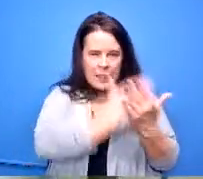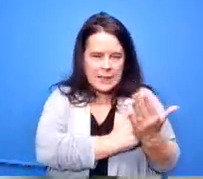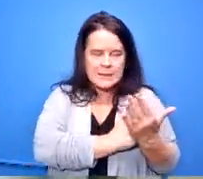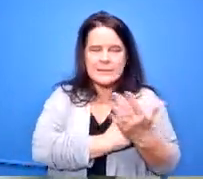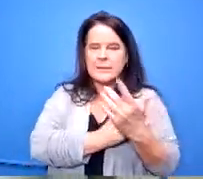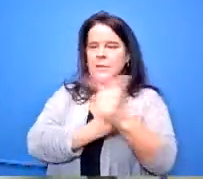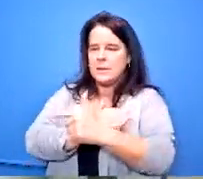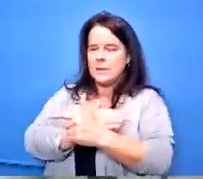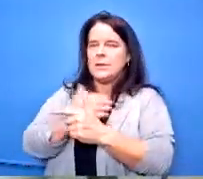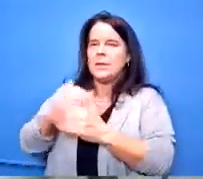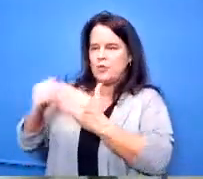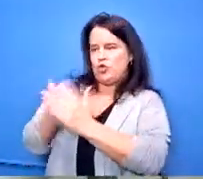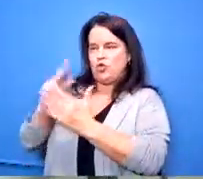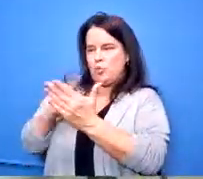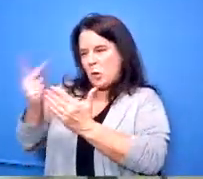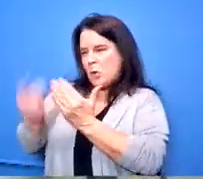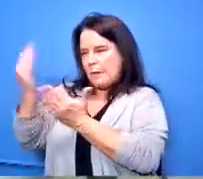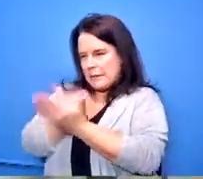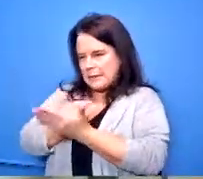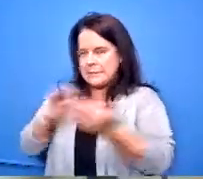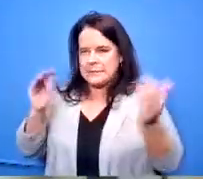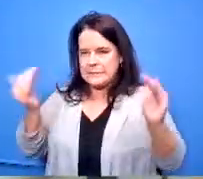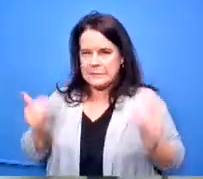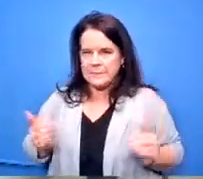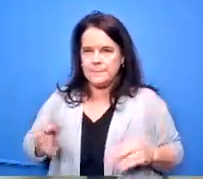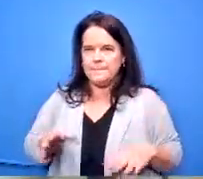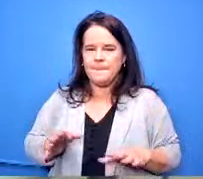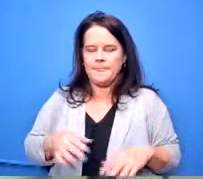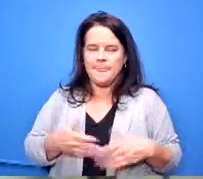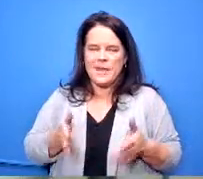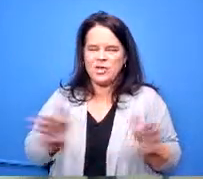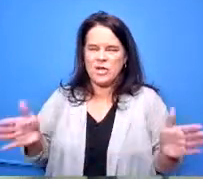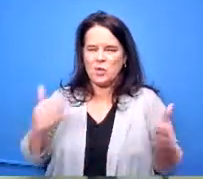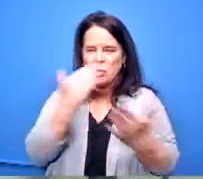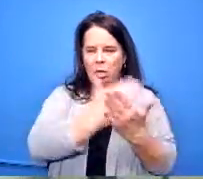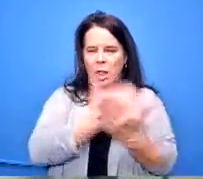to the newer programs that just kind of had a general of all the things that were in the program